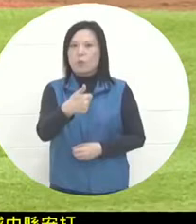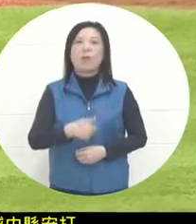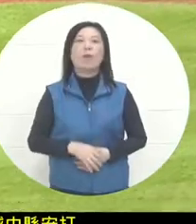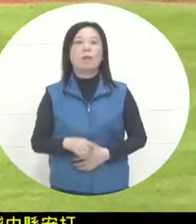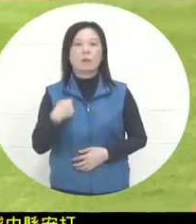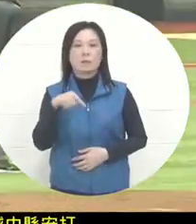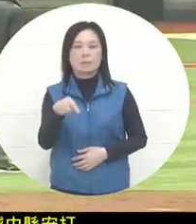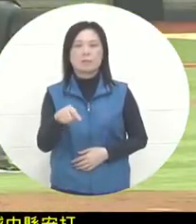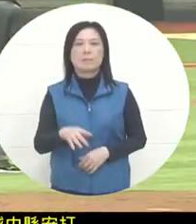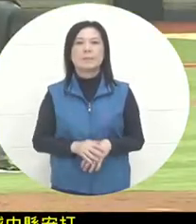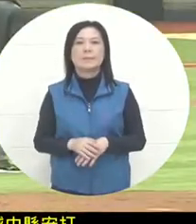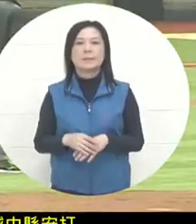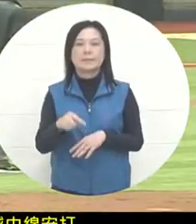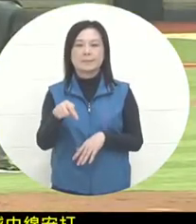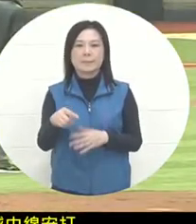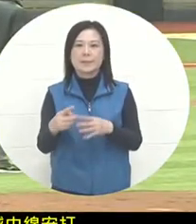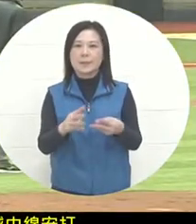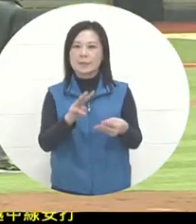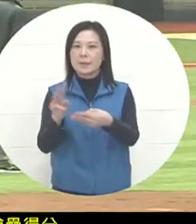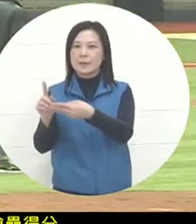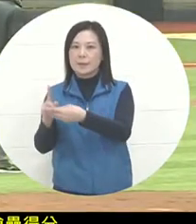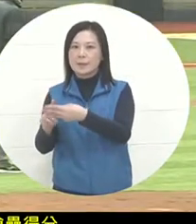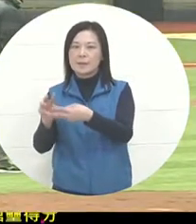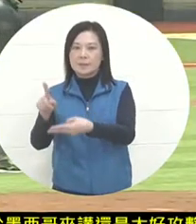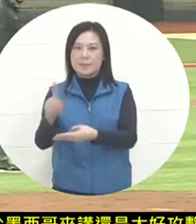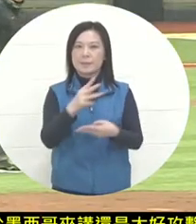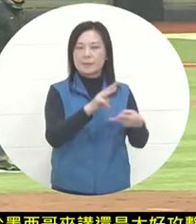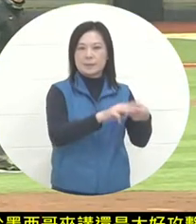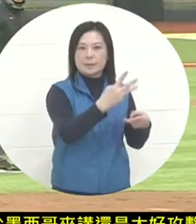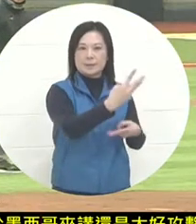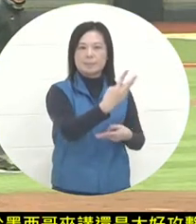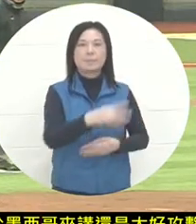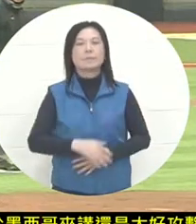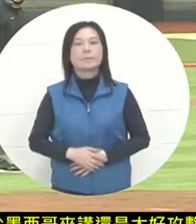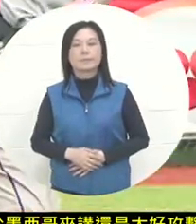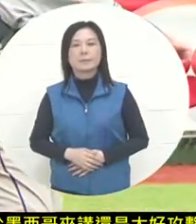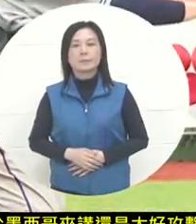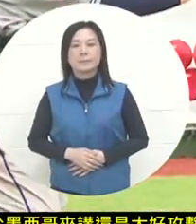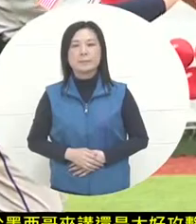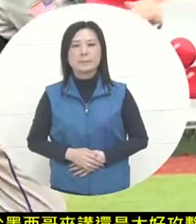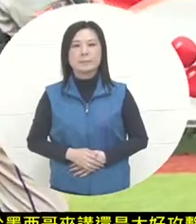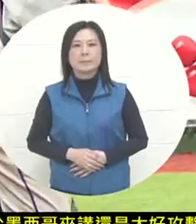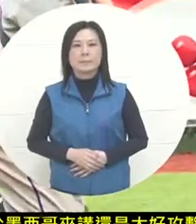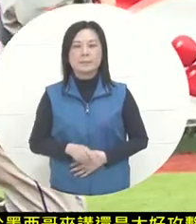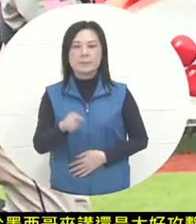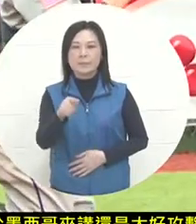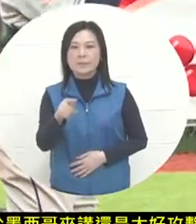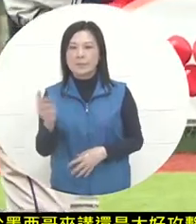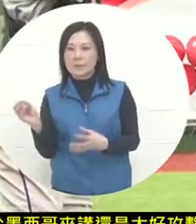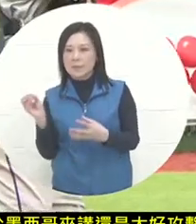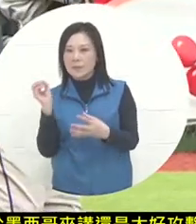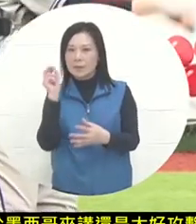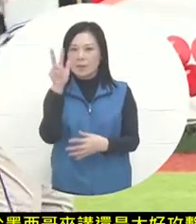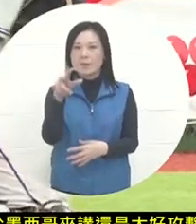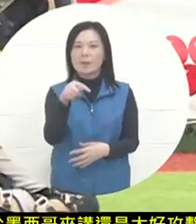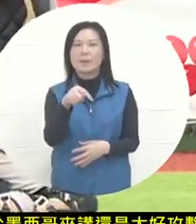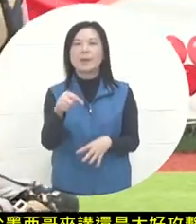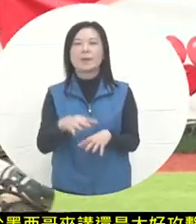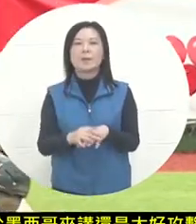attack in the first half of the inning. The despang team went out to capture the first and third bases. The first pitch against the pitcher was aggressive. However, a